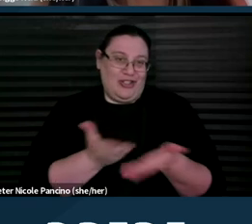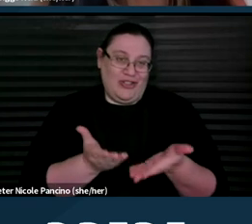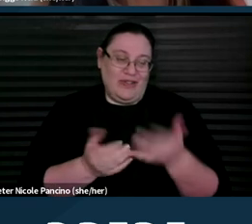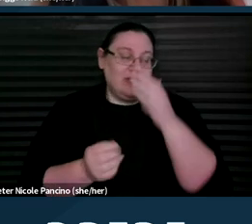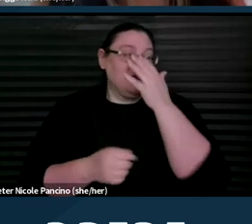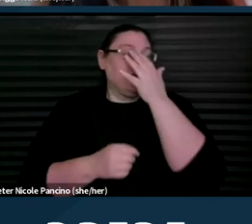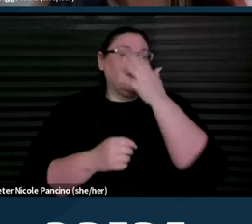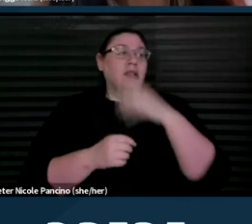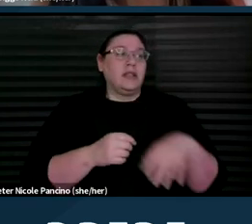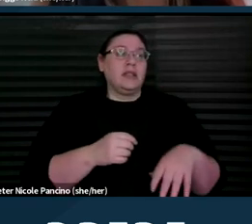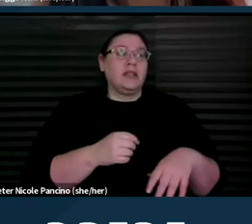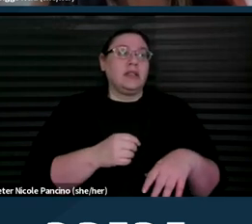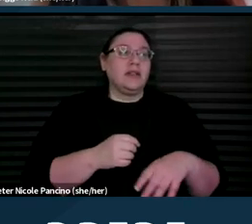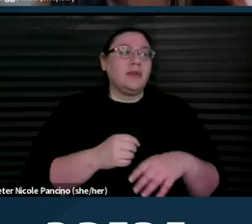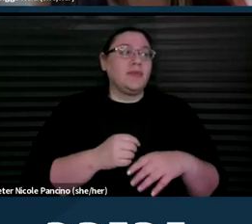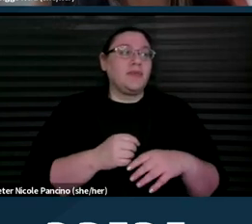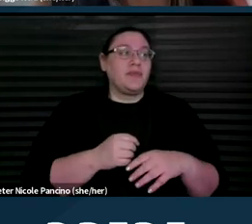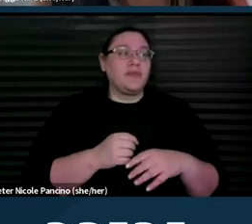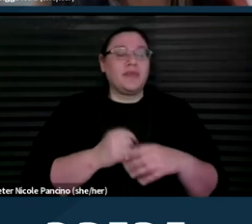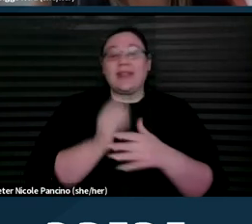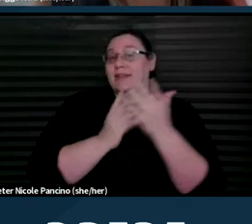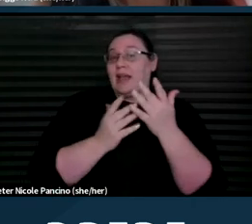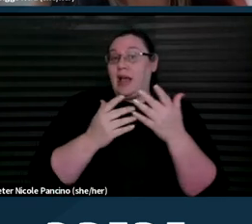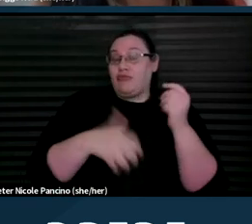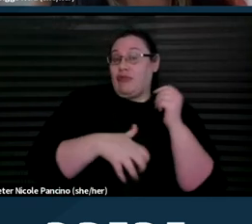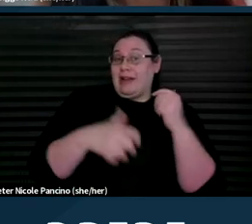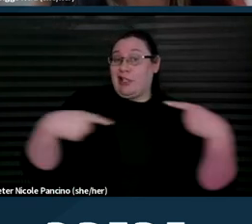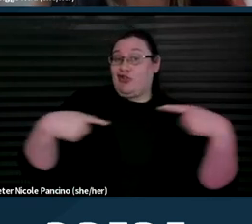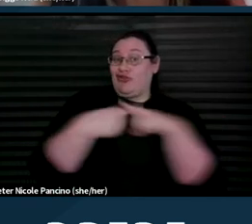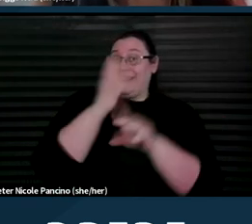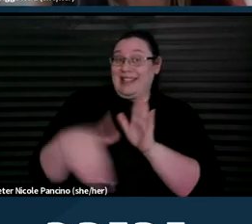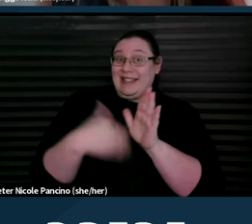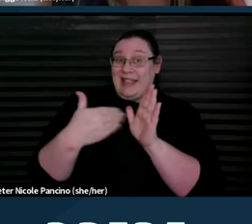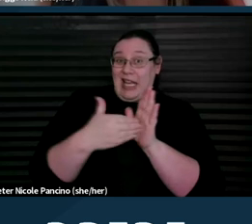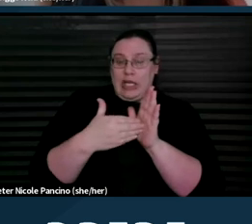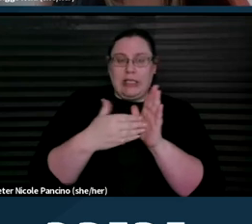Some of these pregnancy crisis centers can be very deceiving and confusing for people.